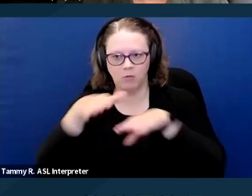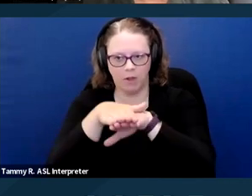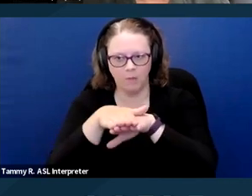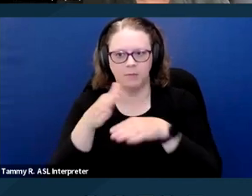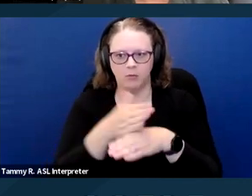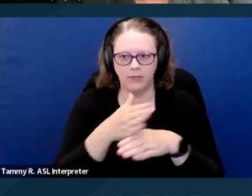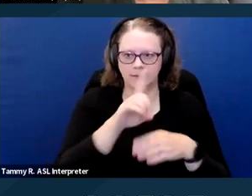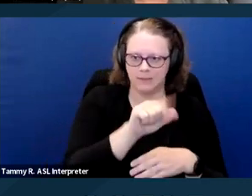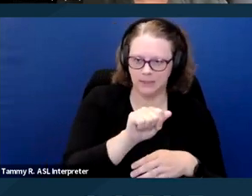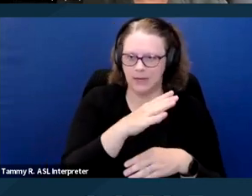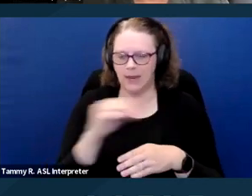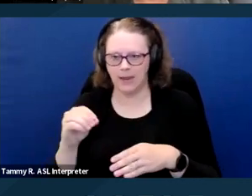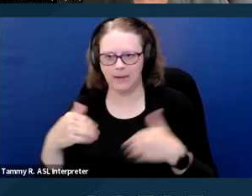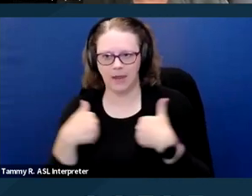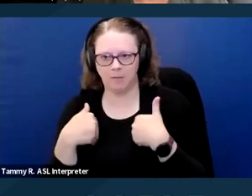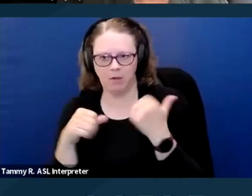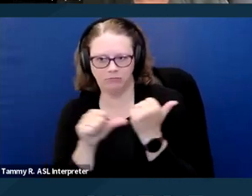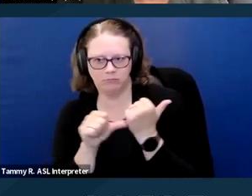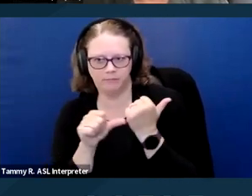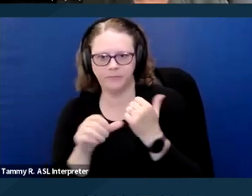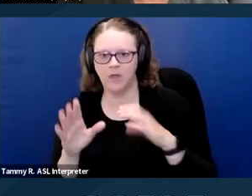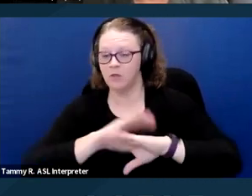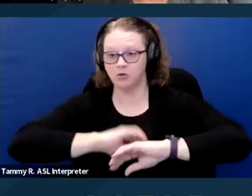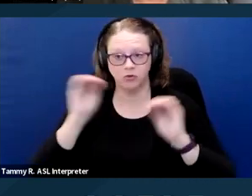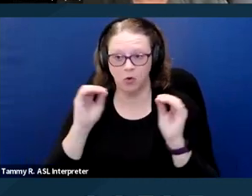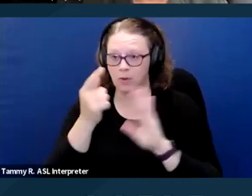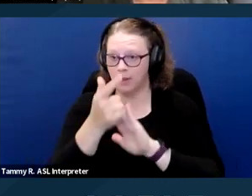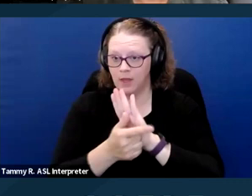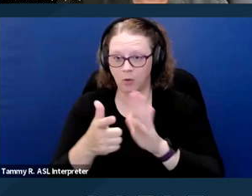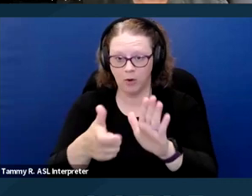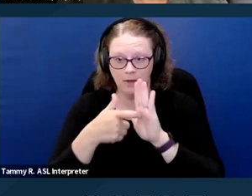There's no legal requirement that an animal be registered or certified.